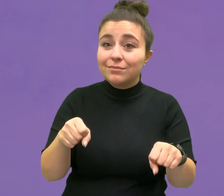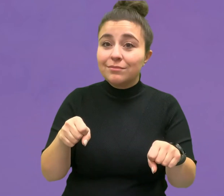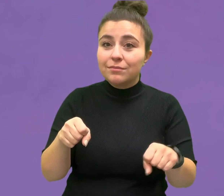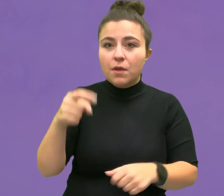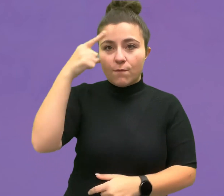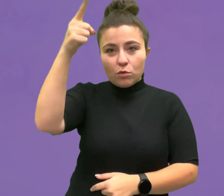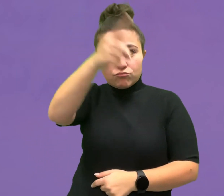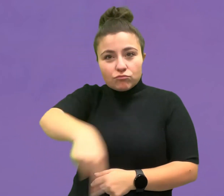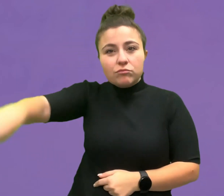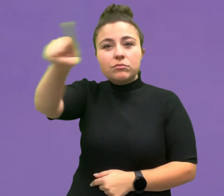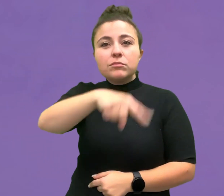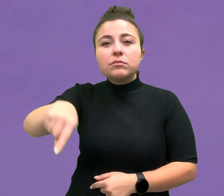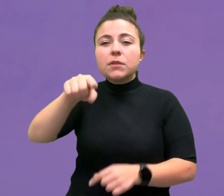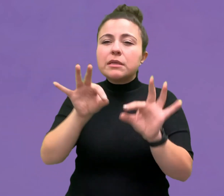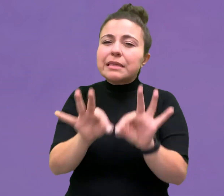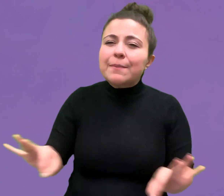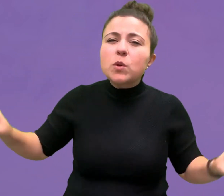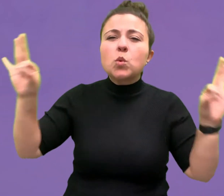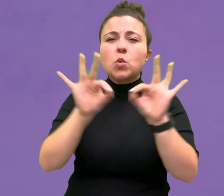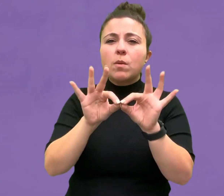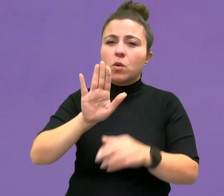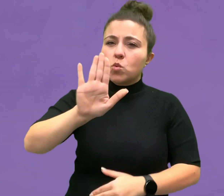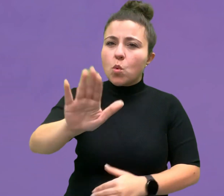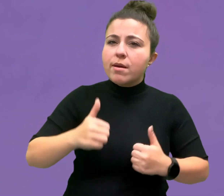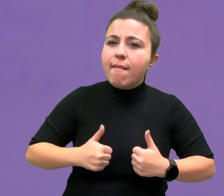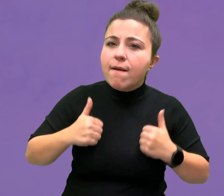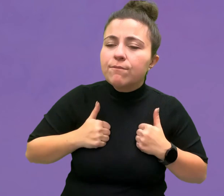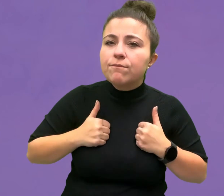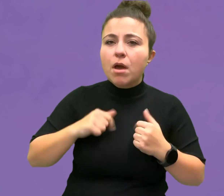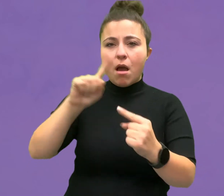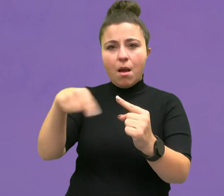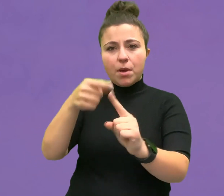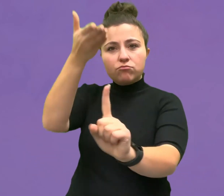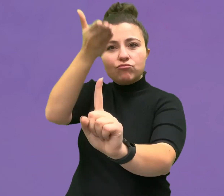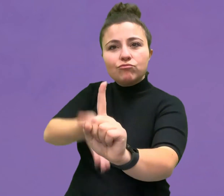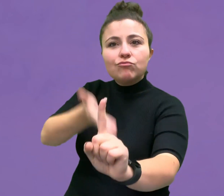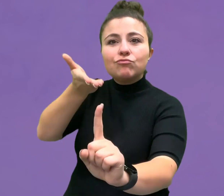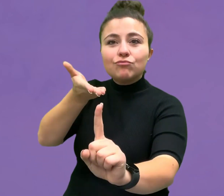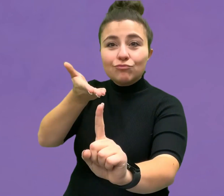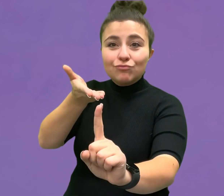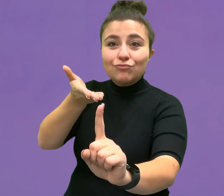They can achieve whatever that is important in their lives.